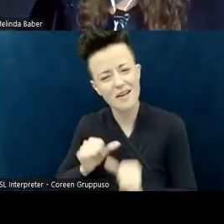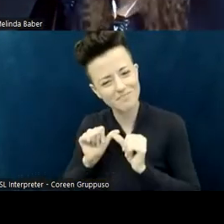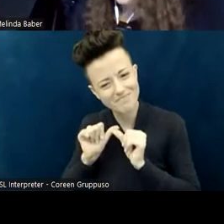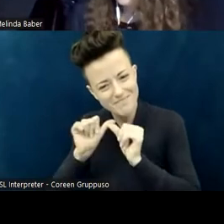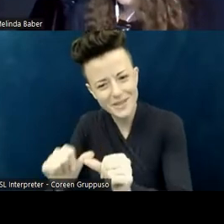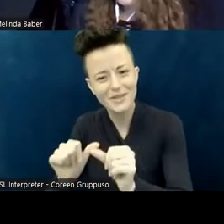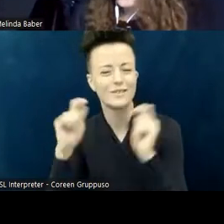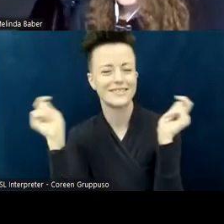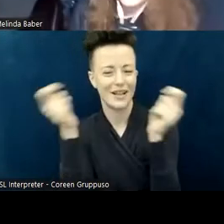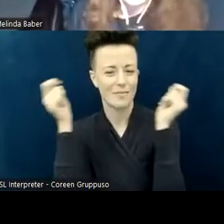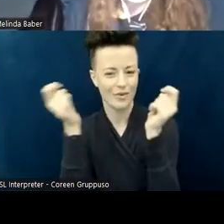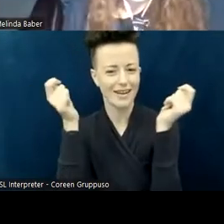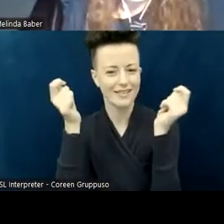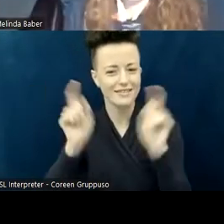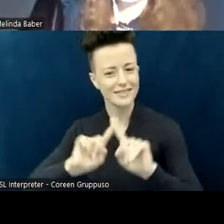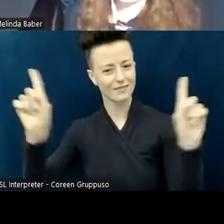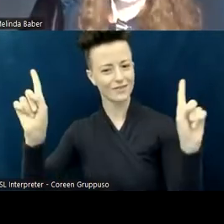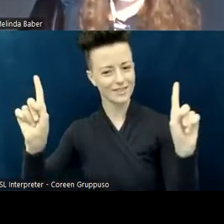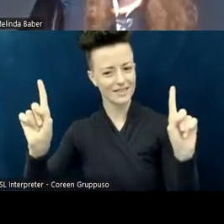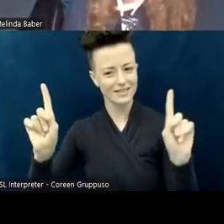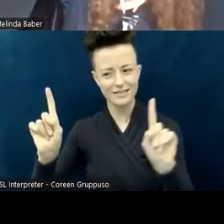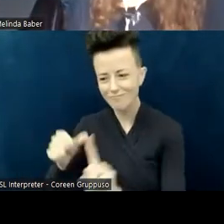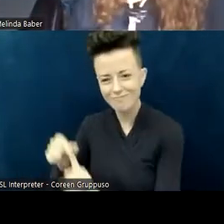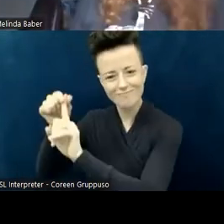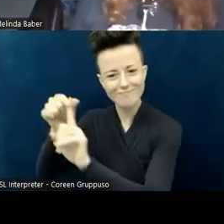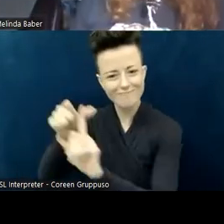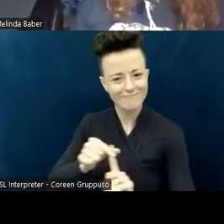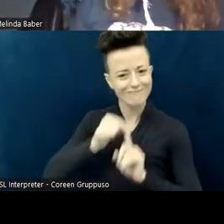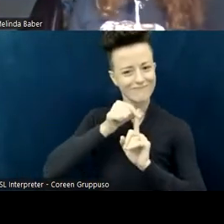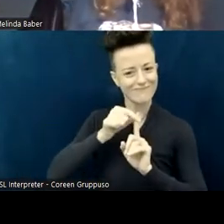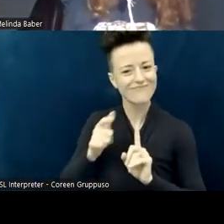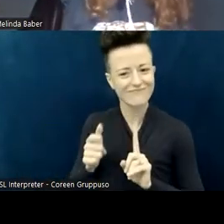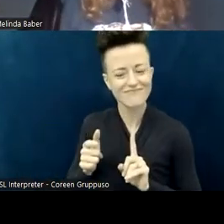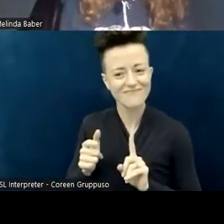and invite you to learn along with me today